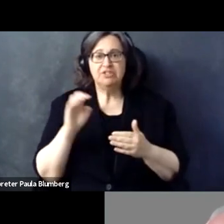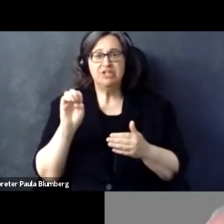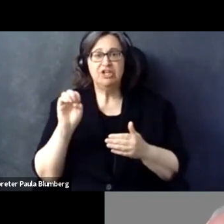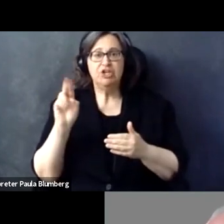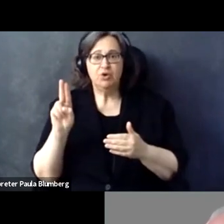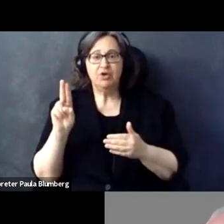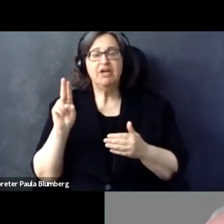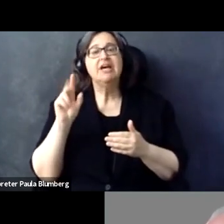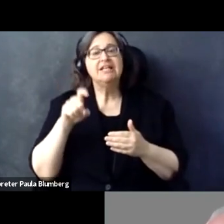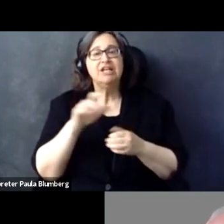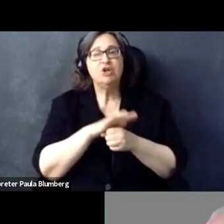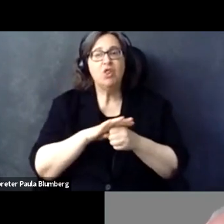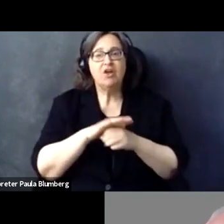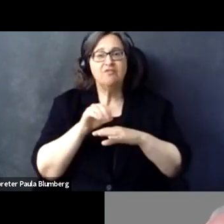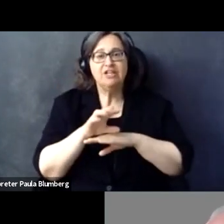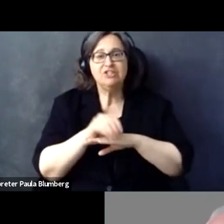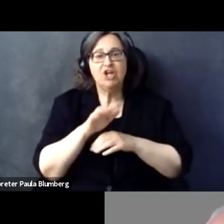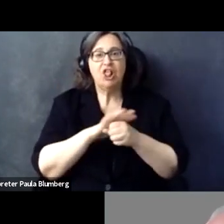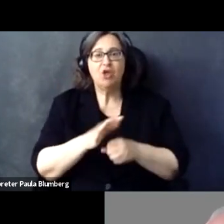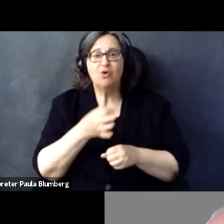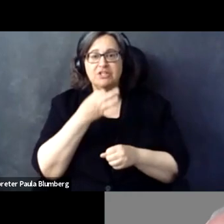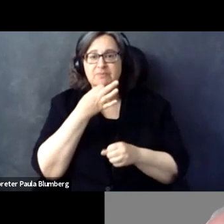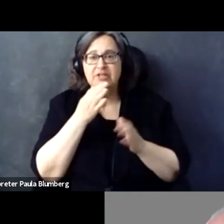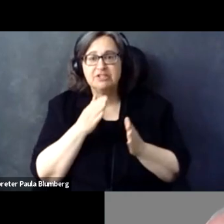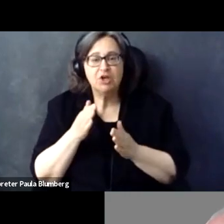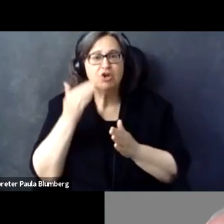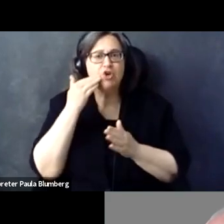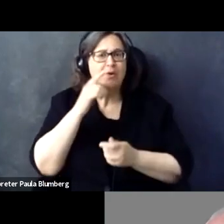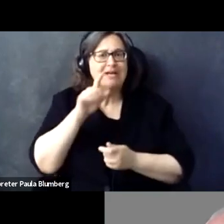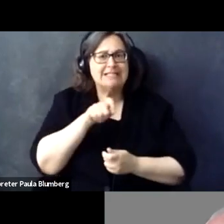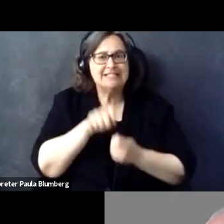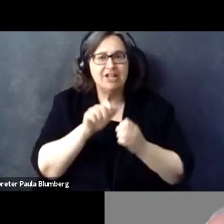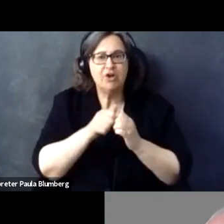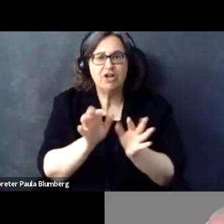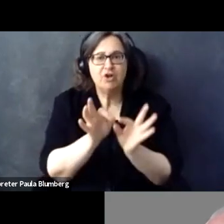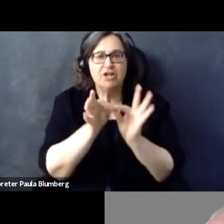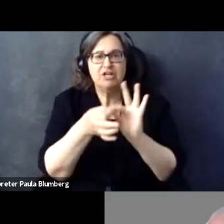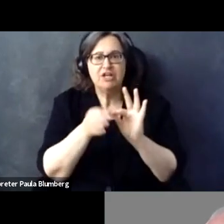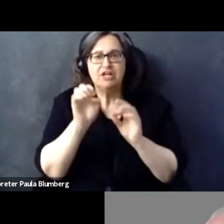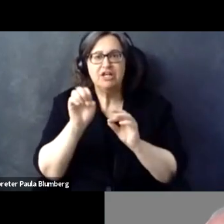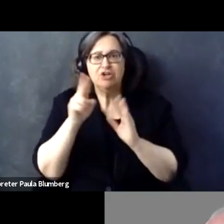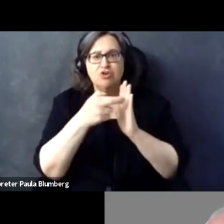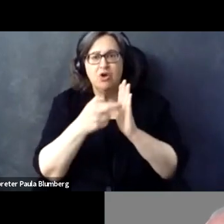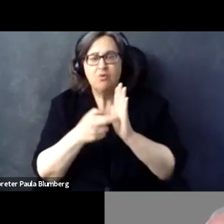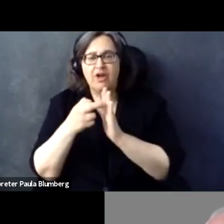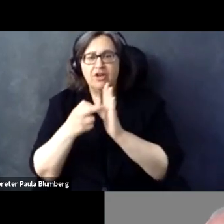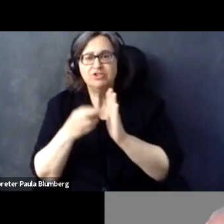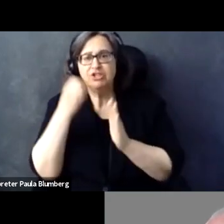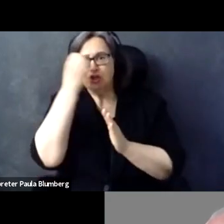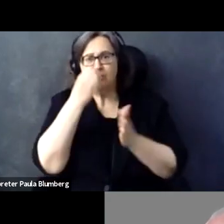requirements of the digital service in front of me. So, our members in the EU need local advice and local expertise who knows